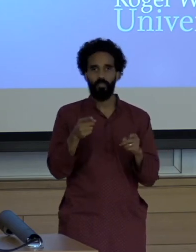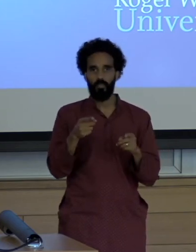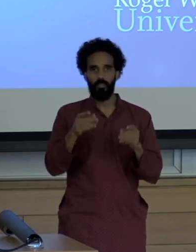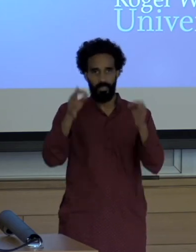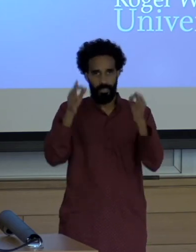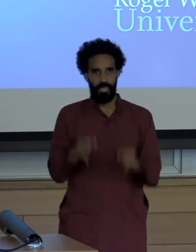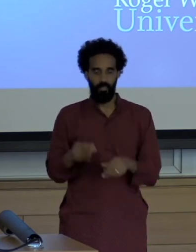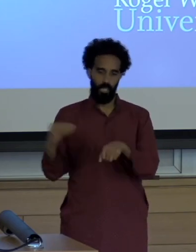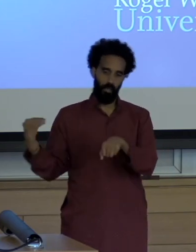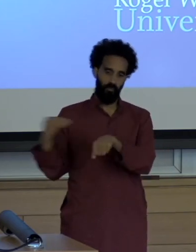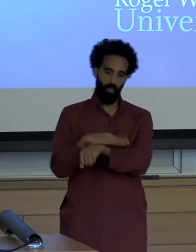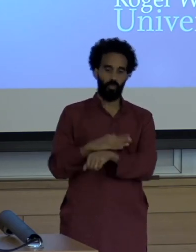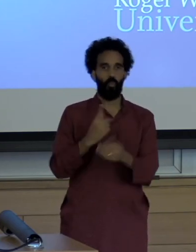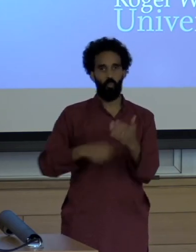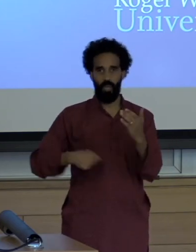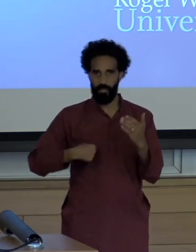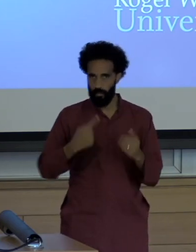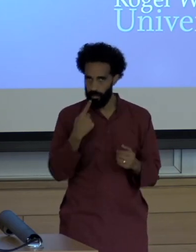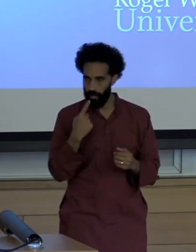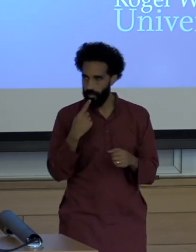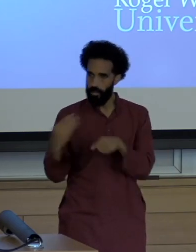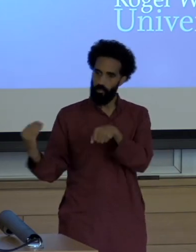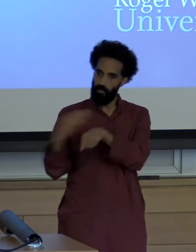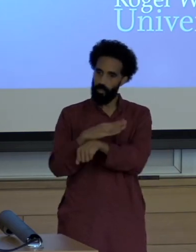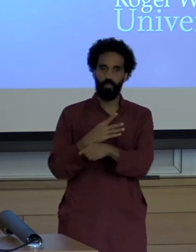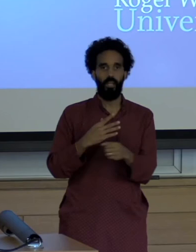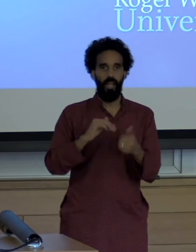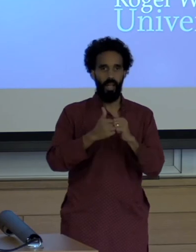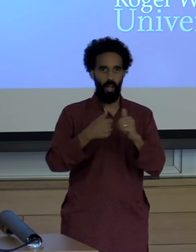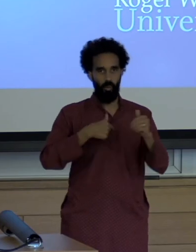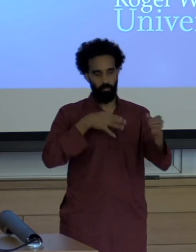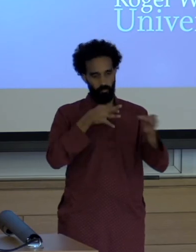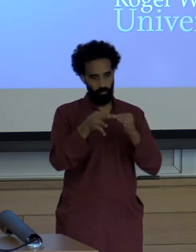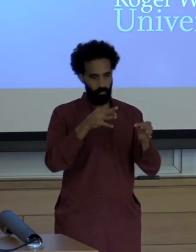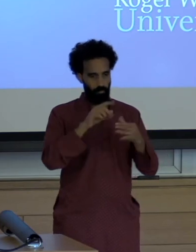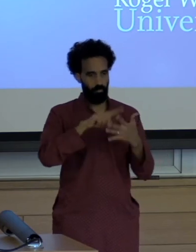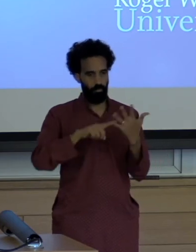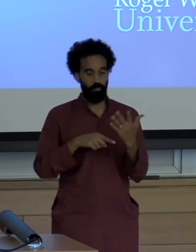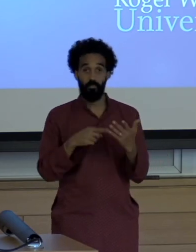You just look at what happened in the US media over the past four years, right?